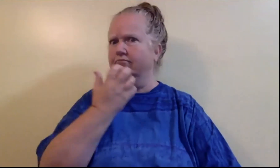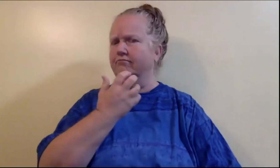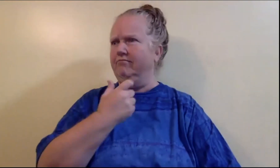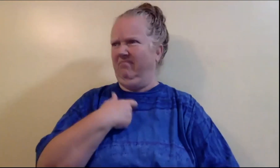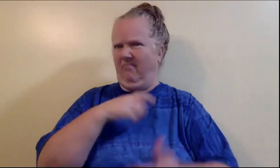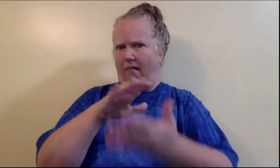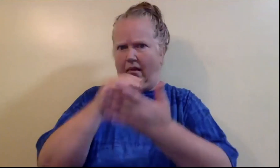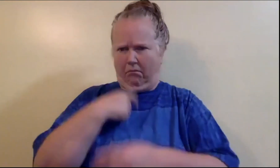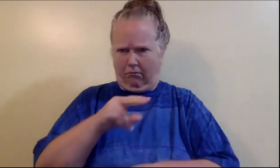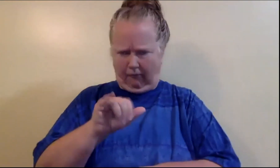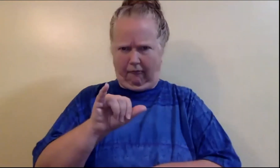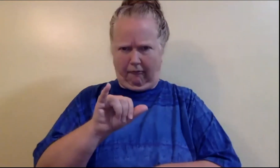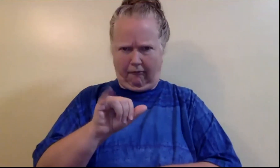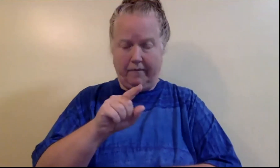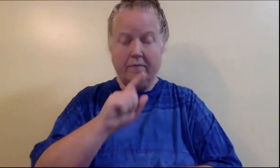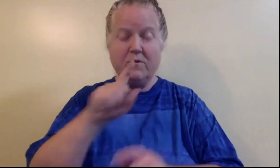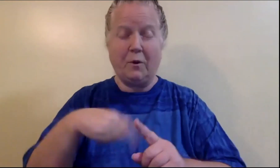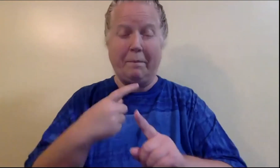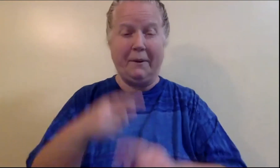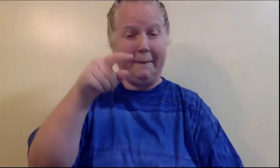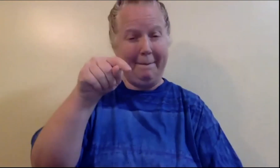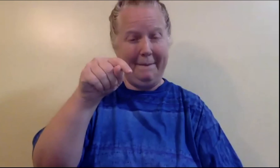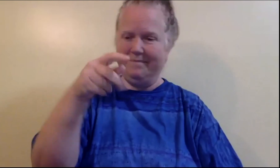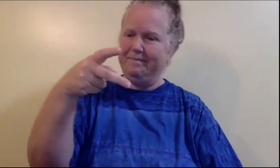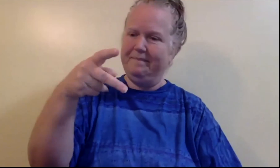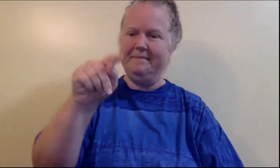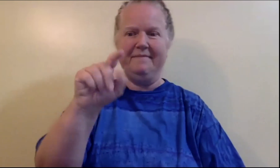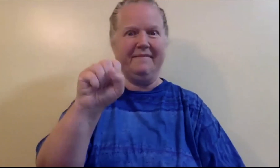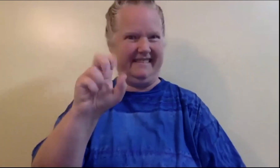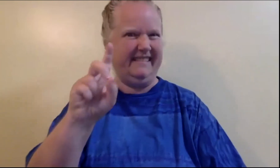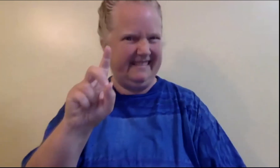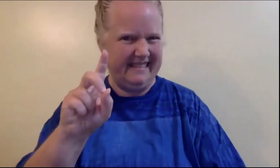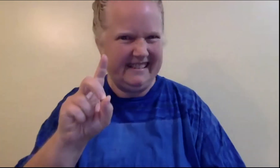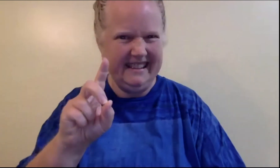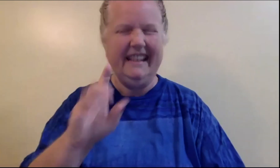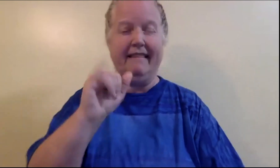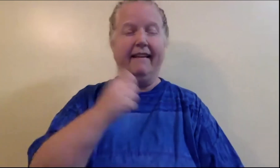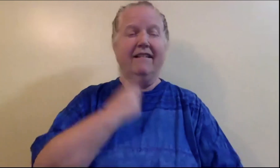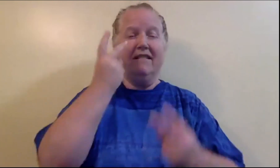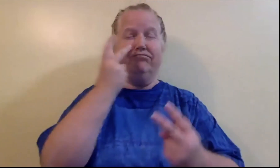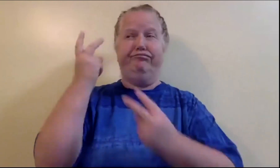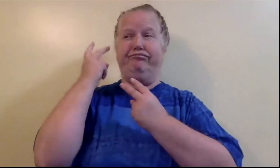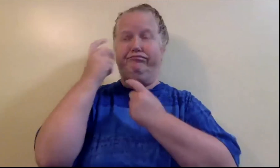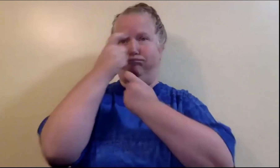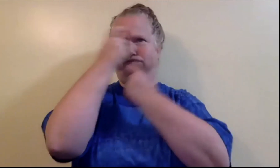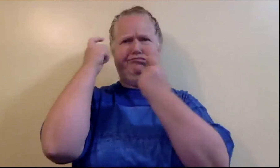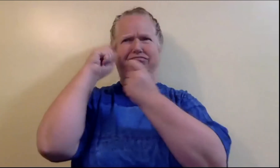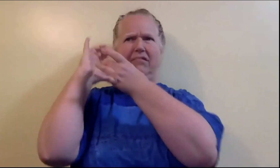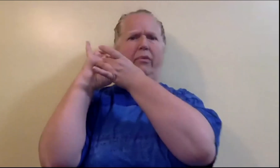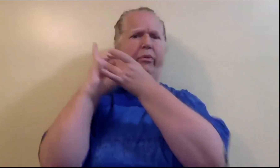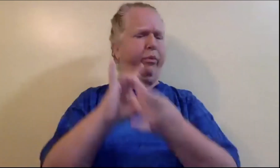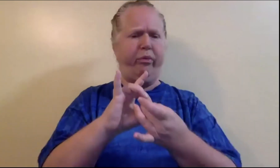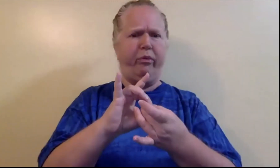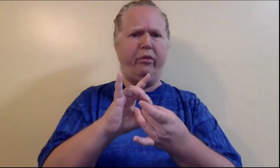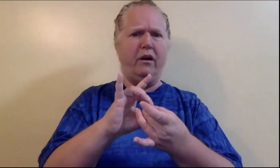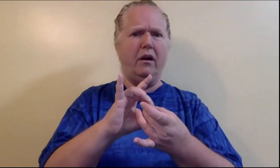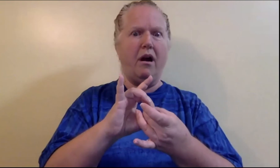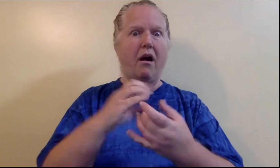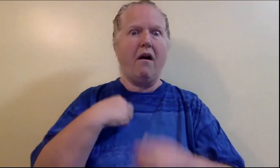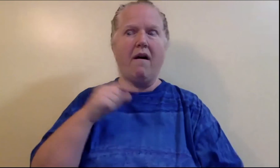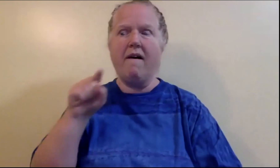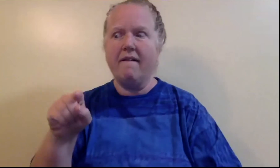I learned so much! She talked about PTSD, post traumatic stress disorder.